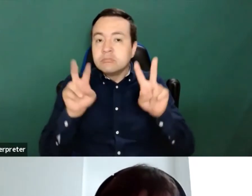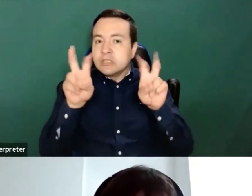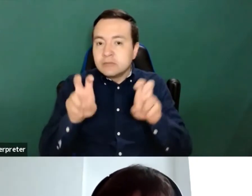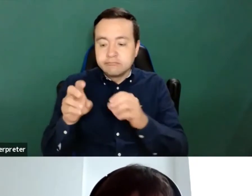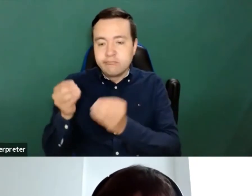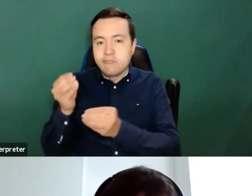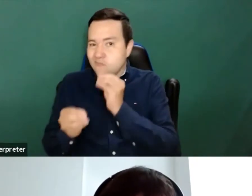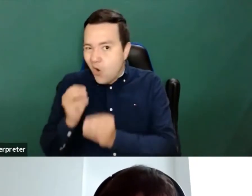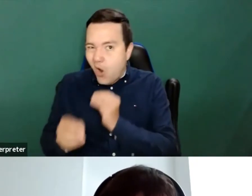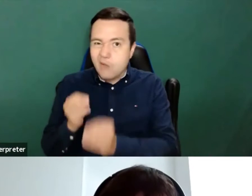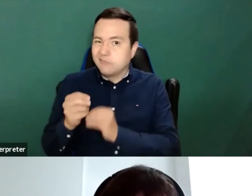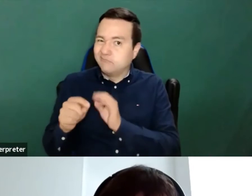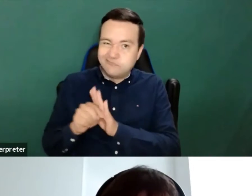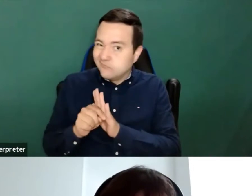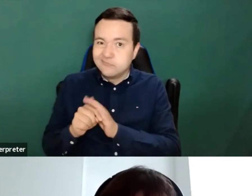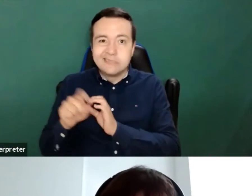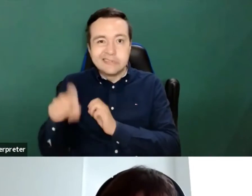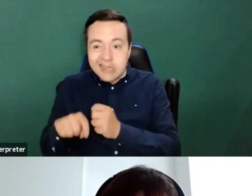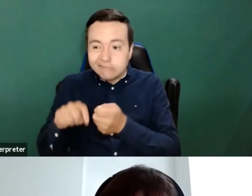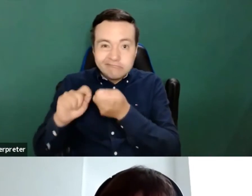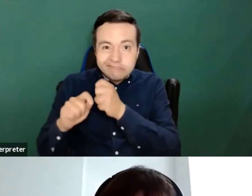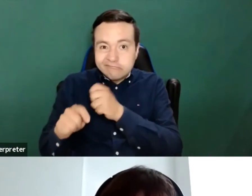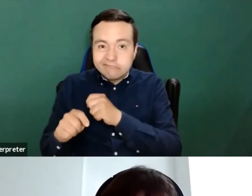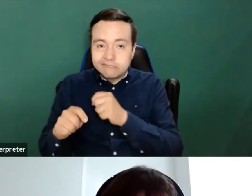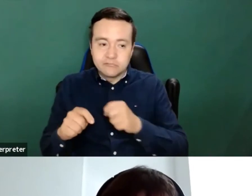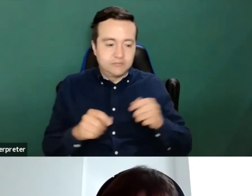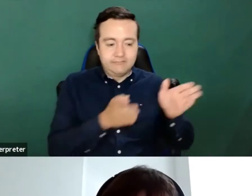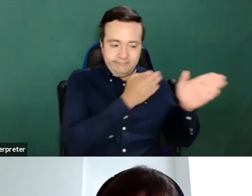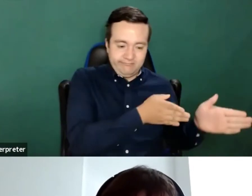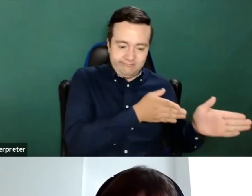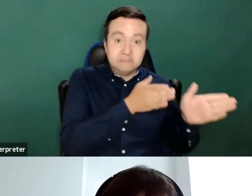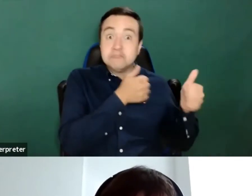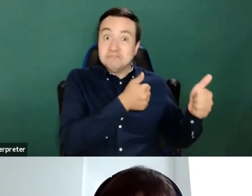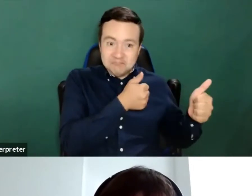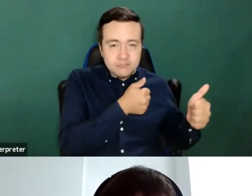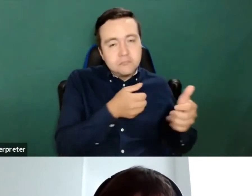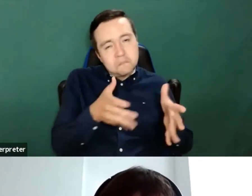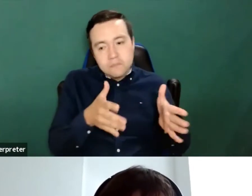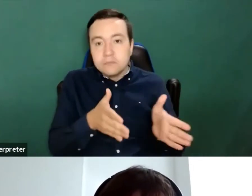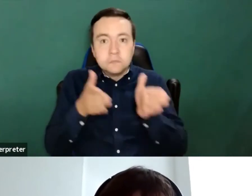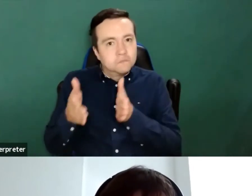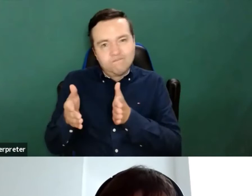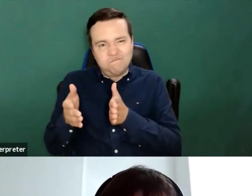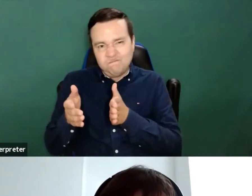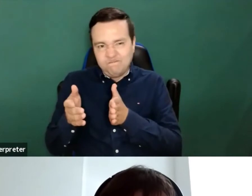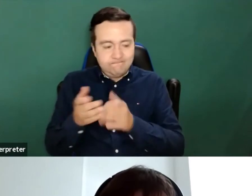So if my group we're gonna be the negative part. But but so that's I'm sure we can do that in a good way.